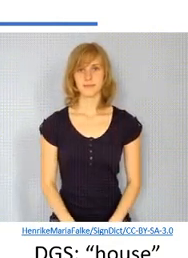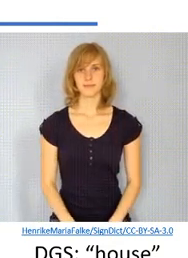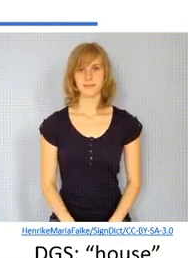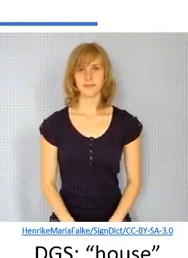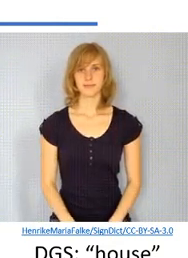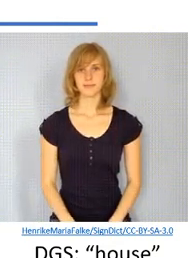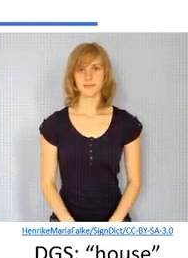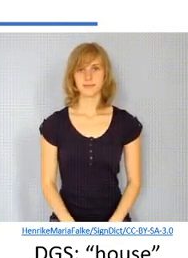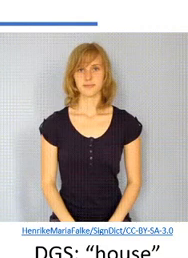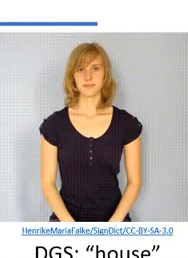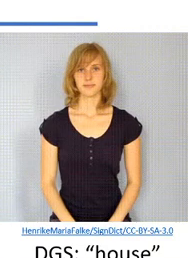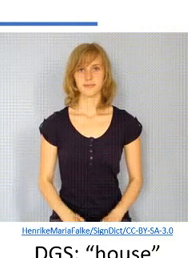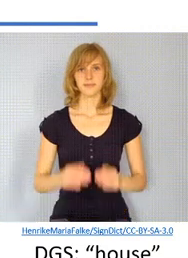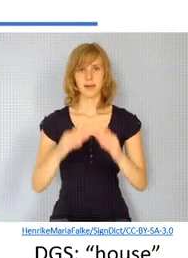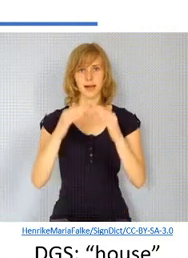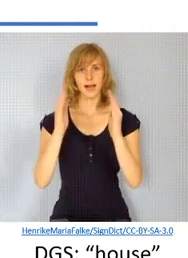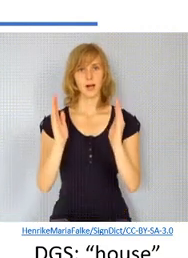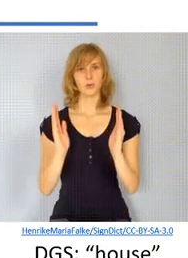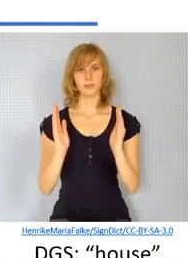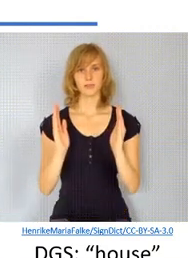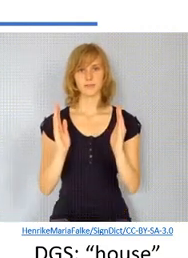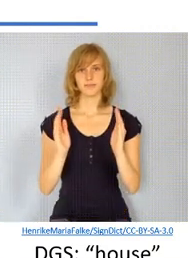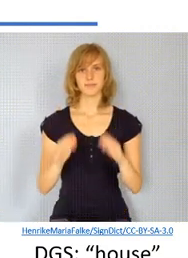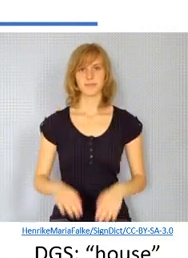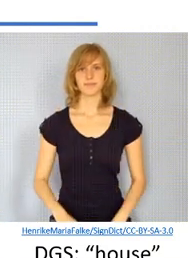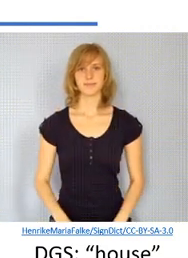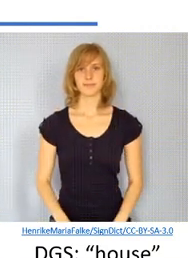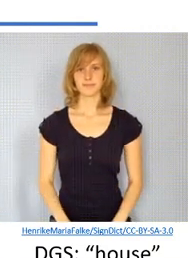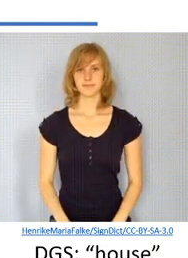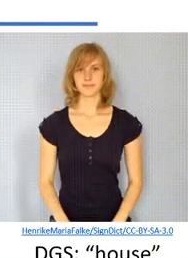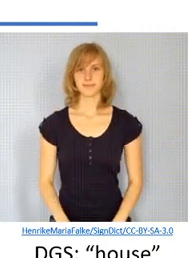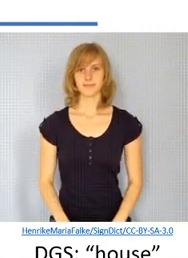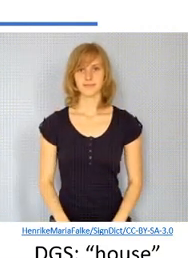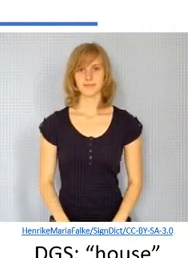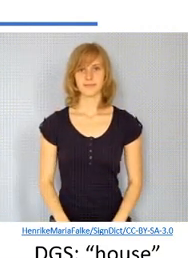word germany in dgs the first part of the